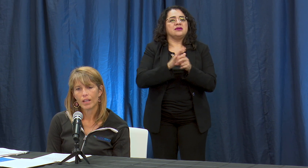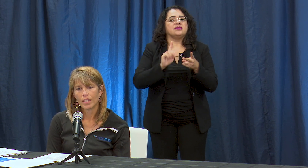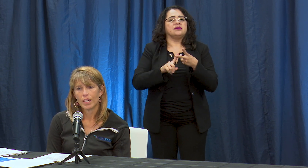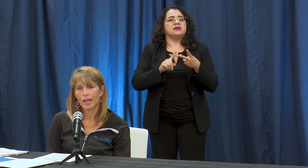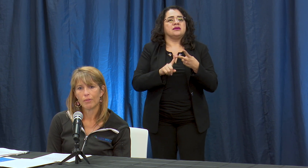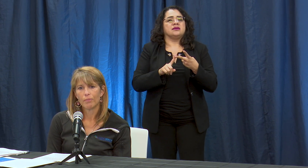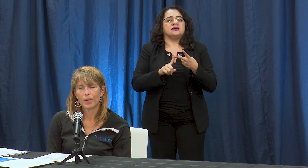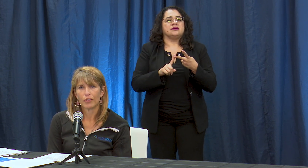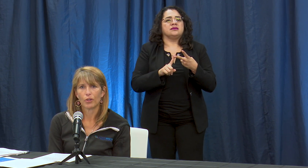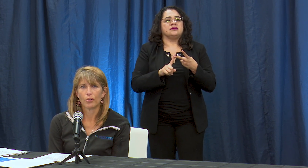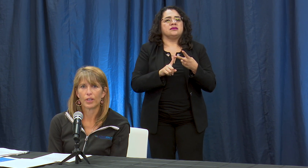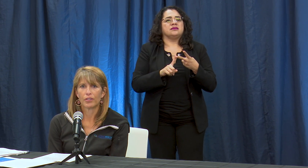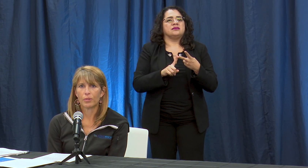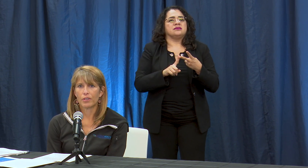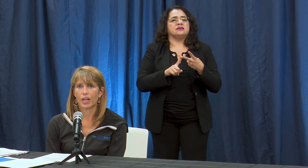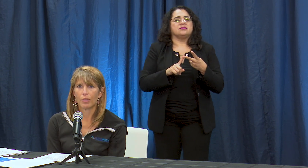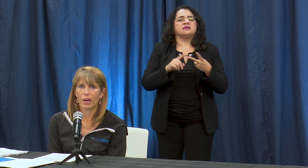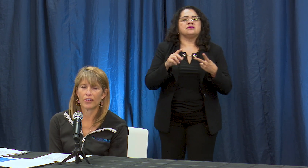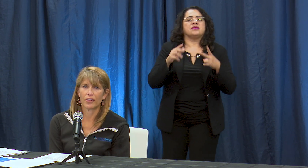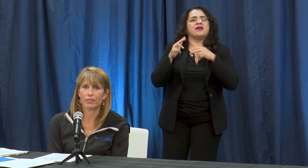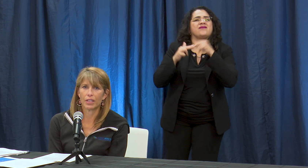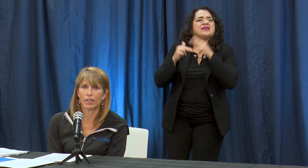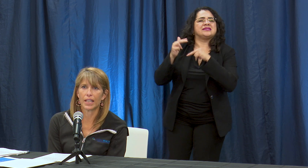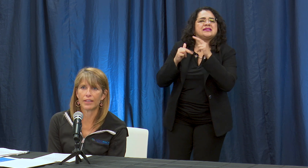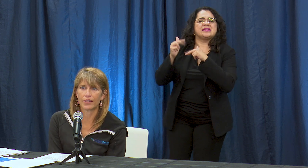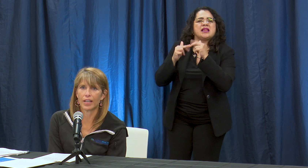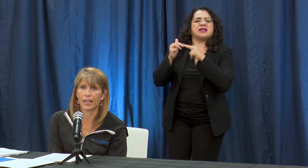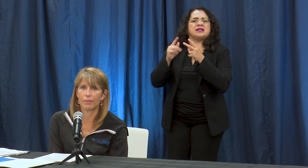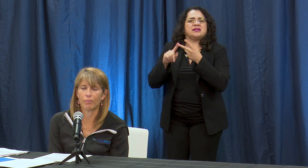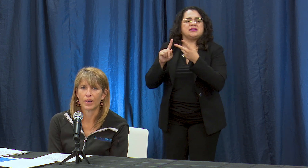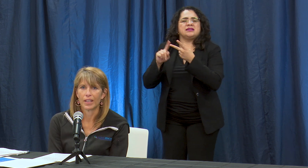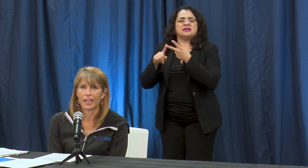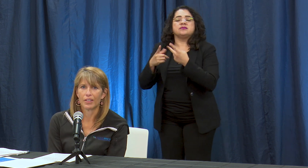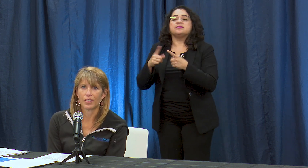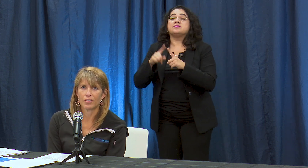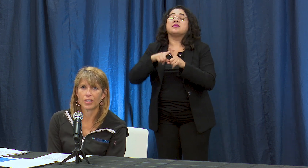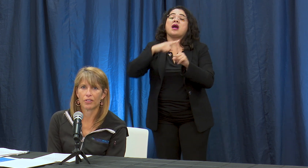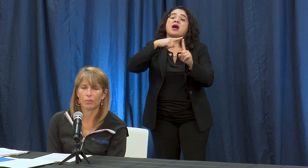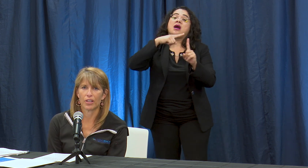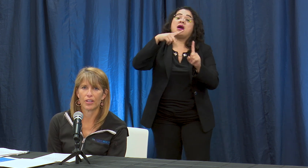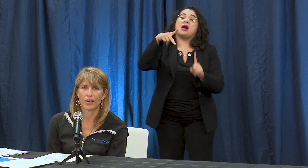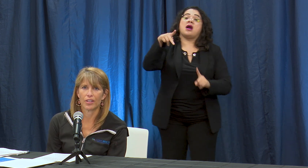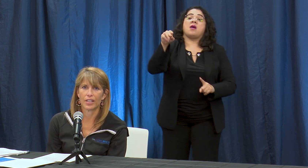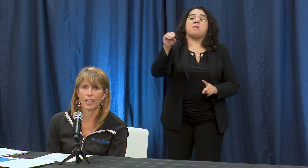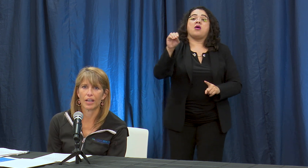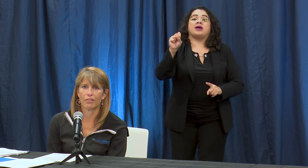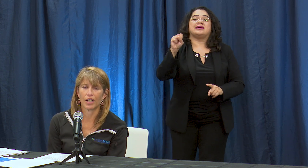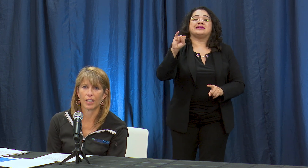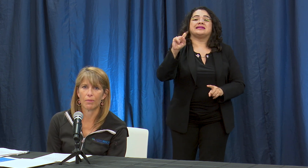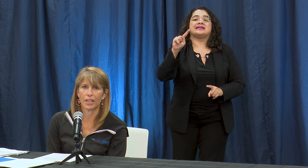Yes so in terms of our positivity rate it shifts a little bit as the data are coming in.